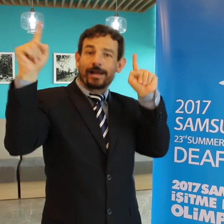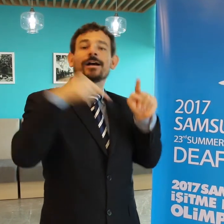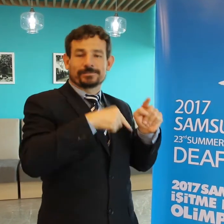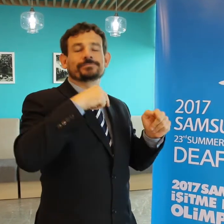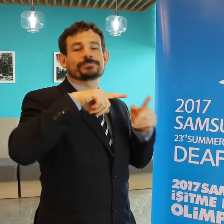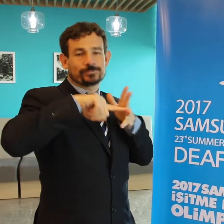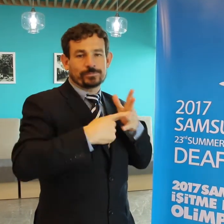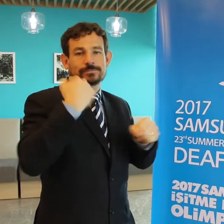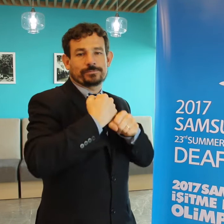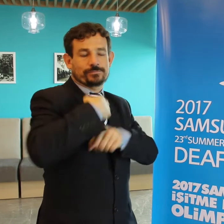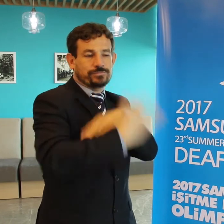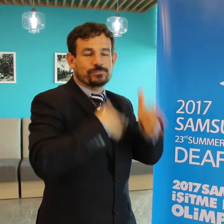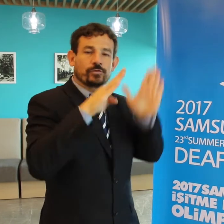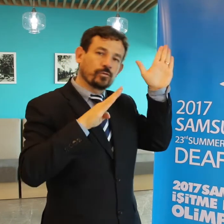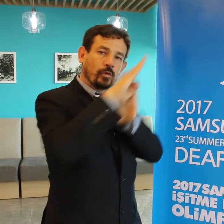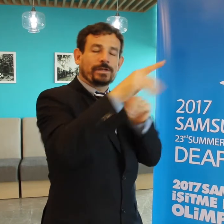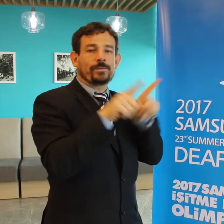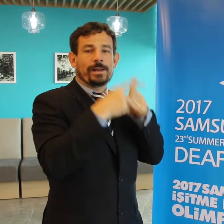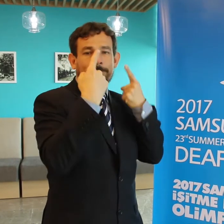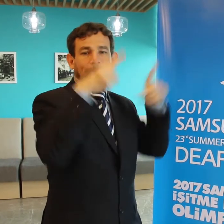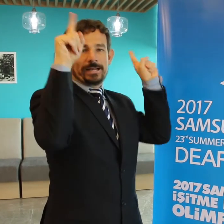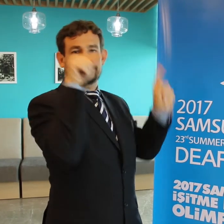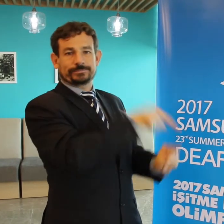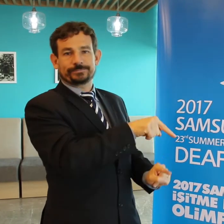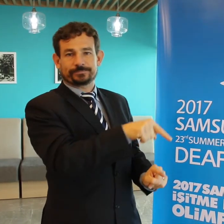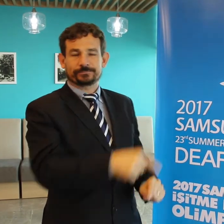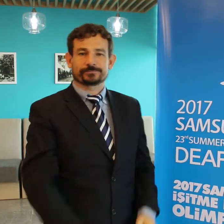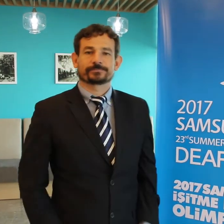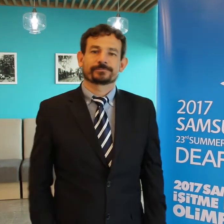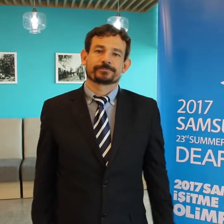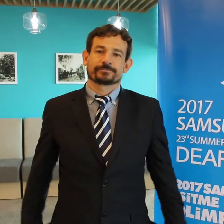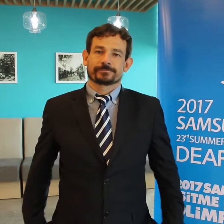the athletes of PANAMDES will get recognition and the word will spread to others in their countries.